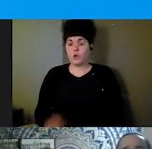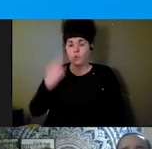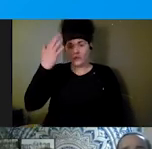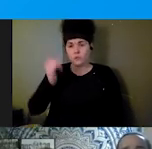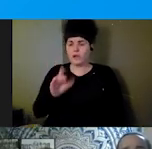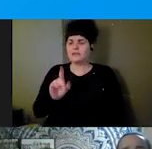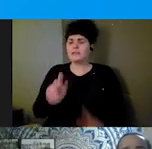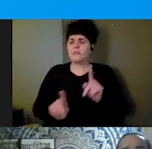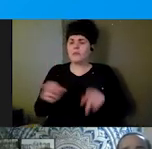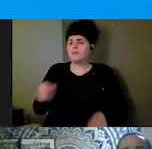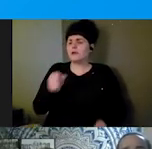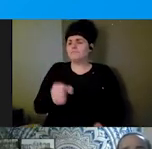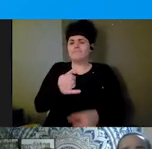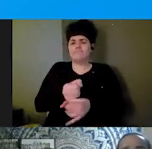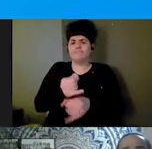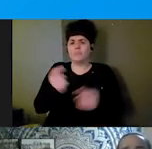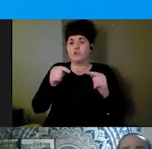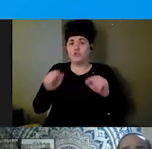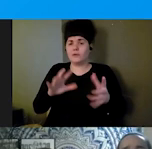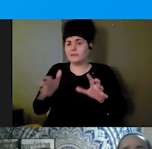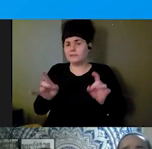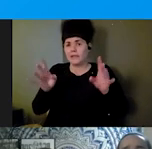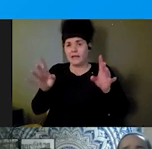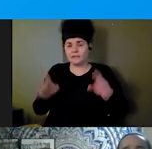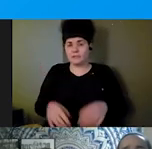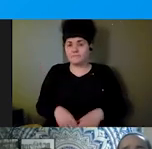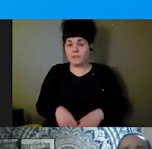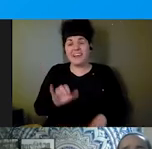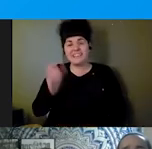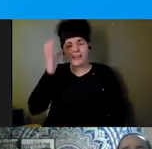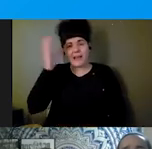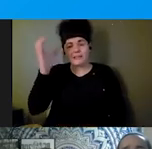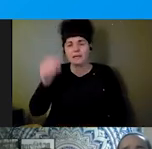one we're going to get into is the concept of medical model of disability. And we know